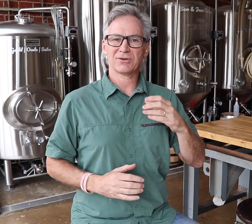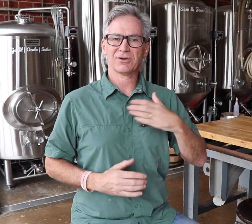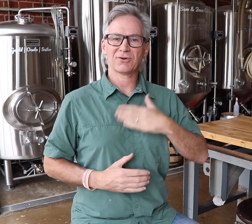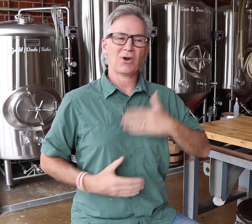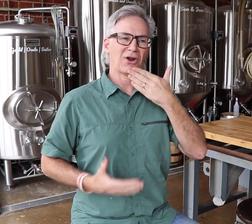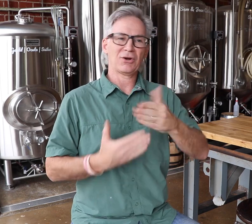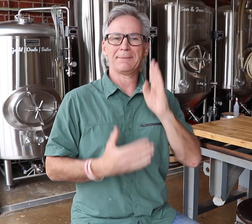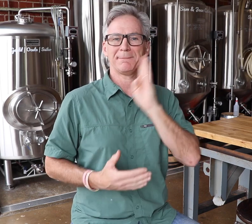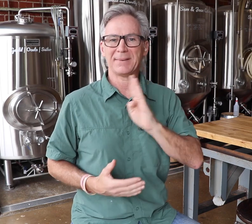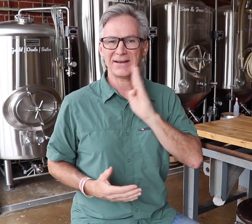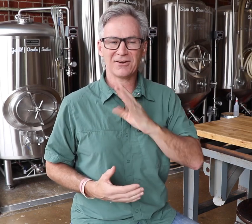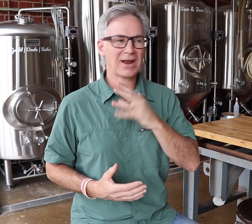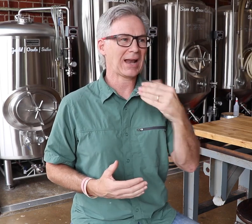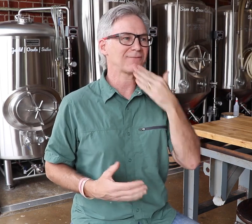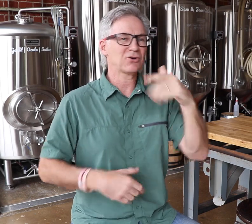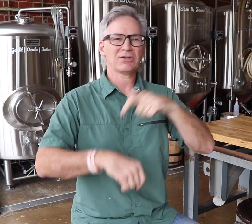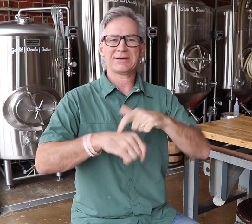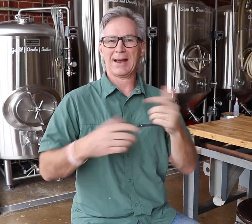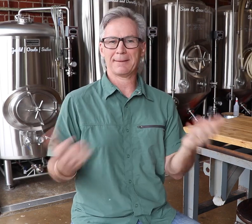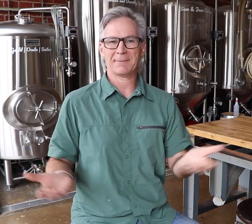enjoying our beer, and having a good time here.